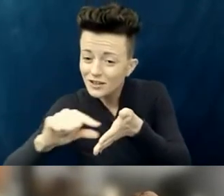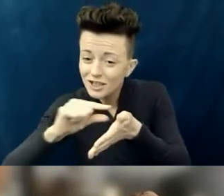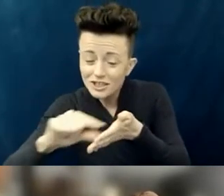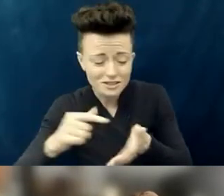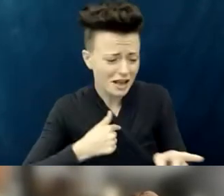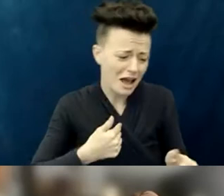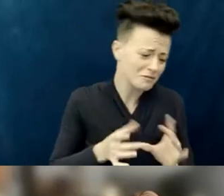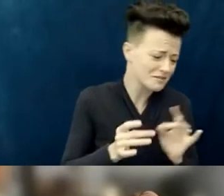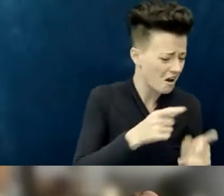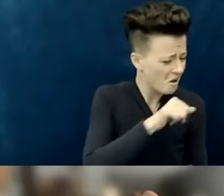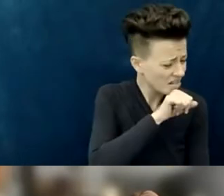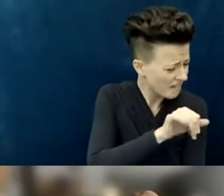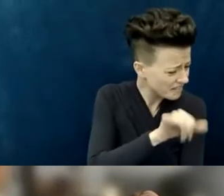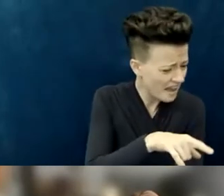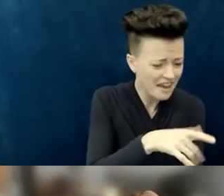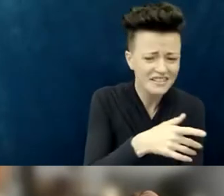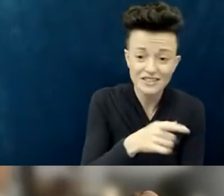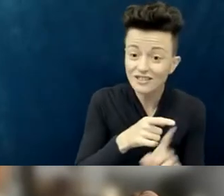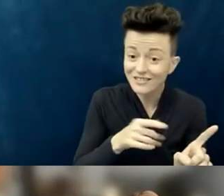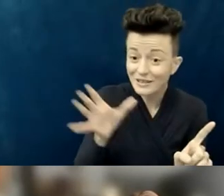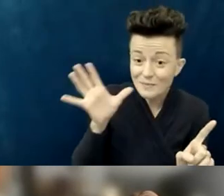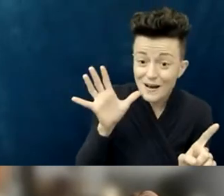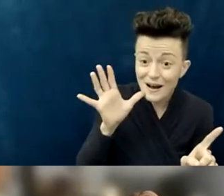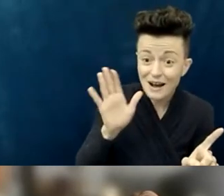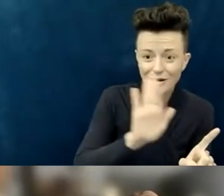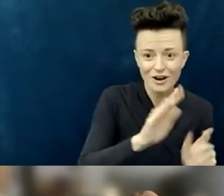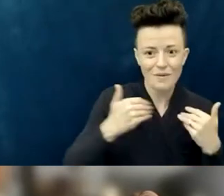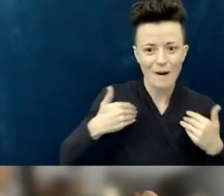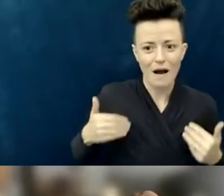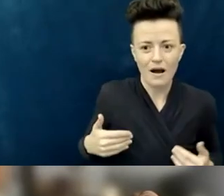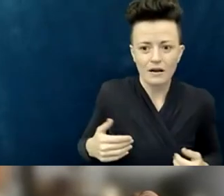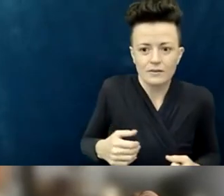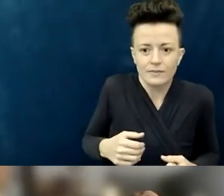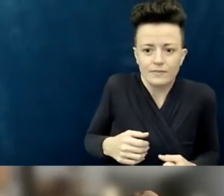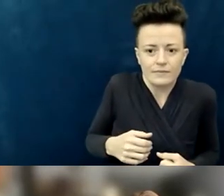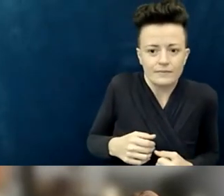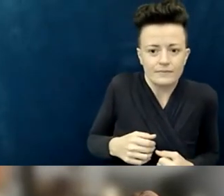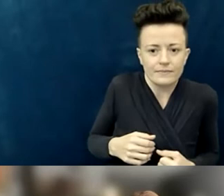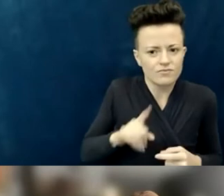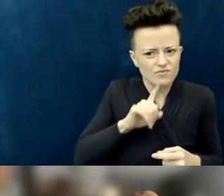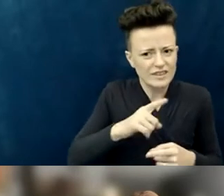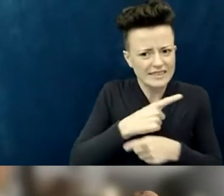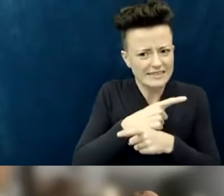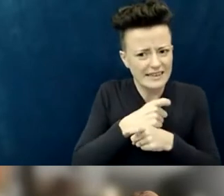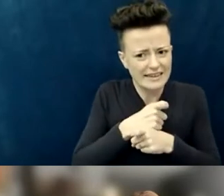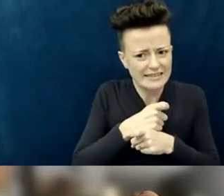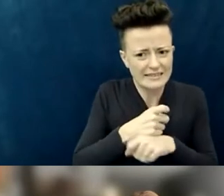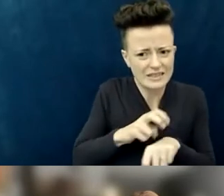you could tell from her body language— got really tense and kind of nervous, even,